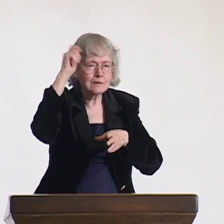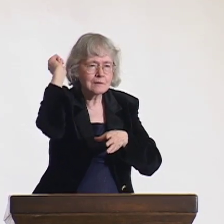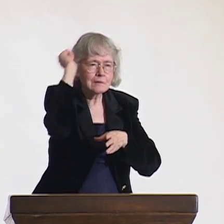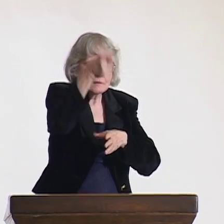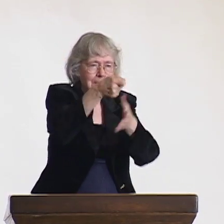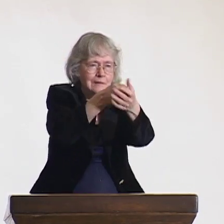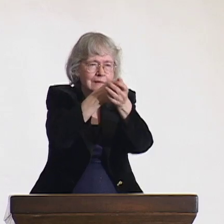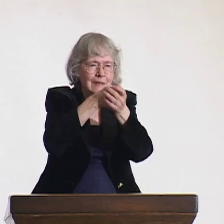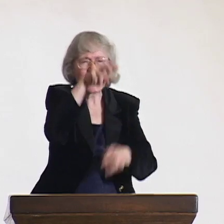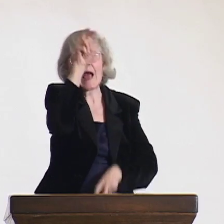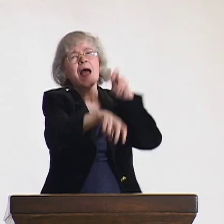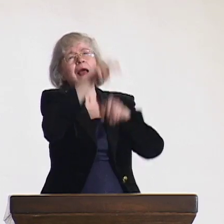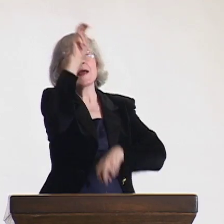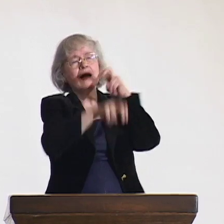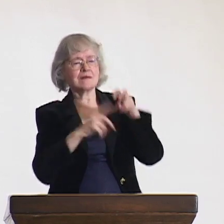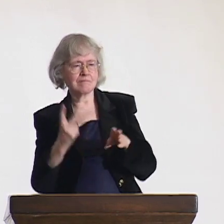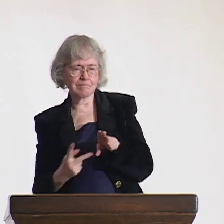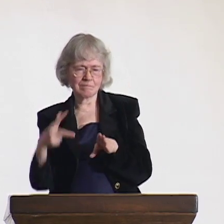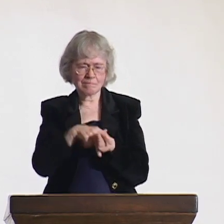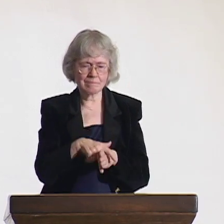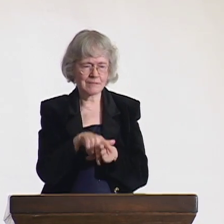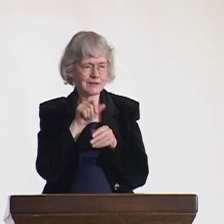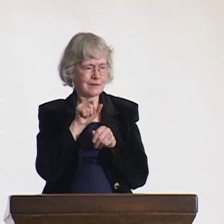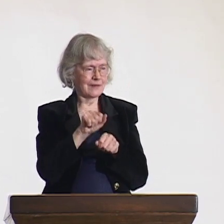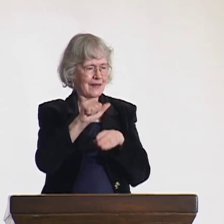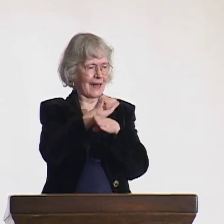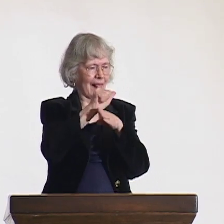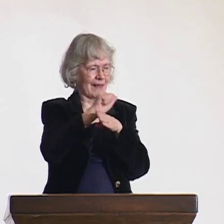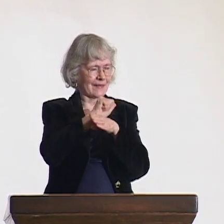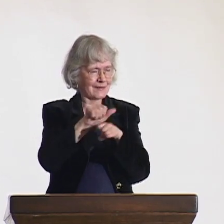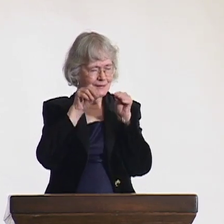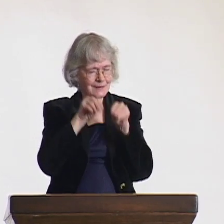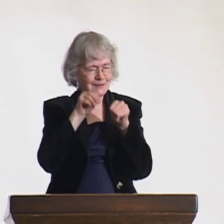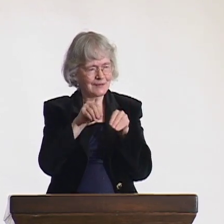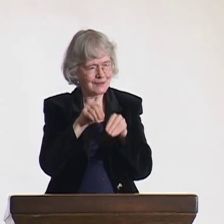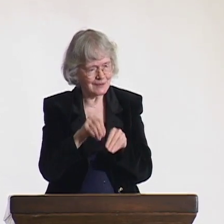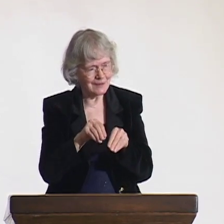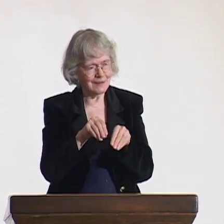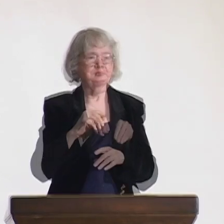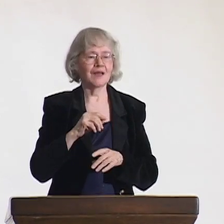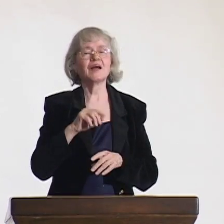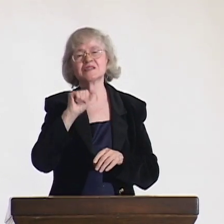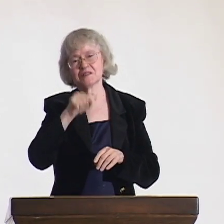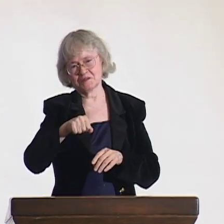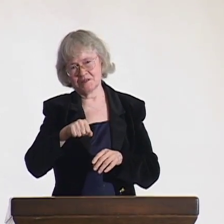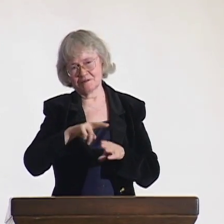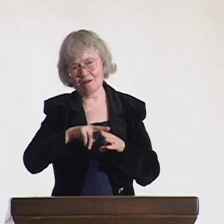and go to the conference. He loved meeting so many other deaf individuals.